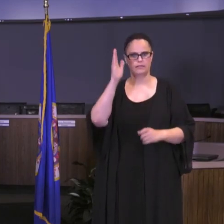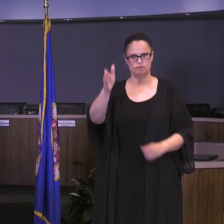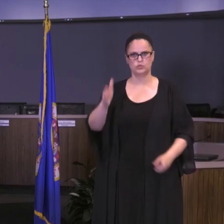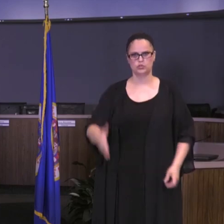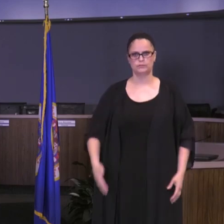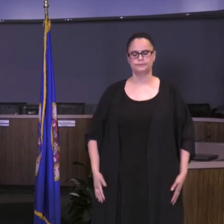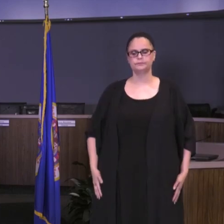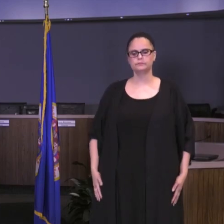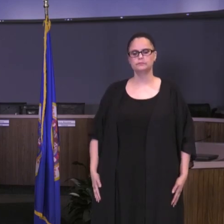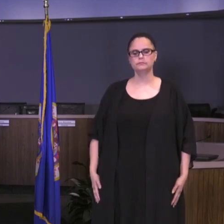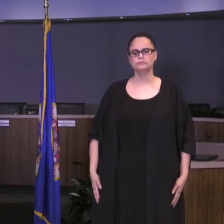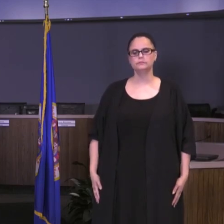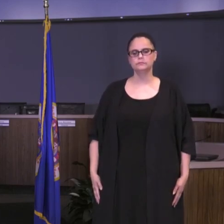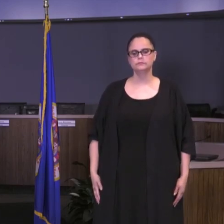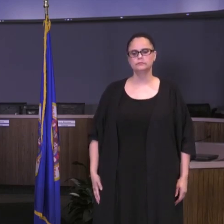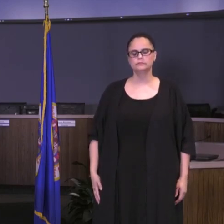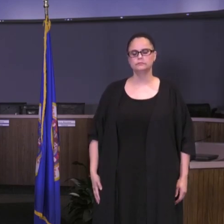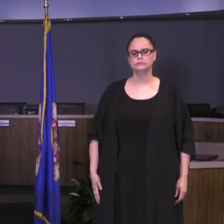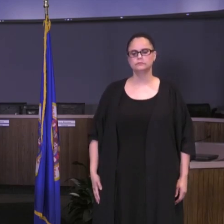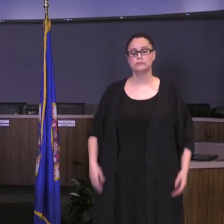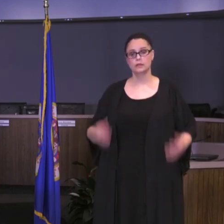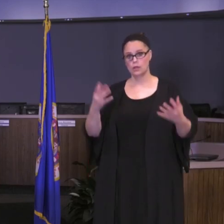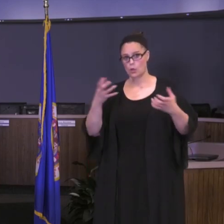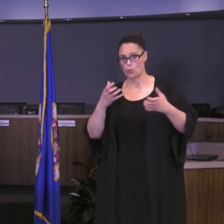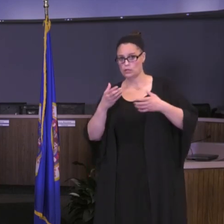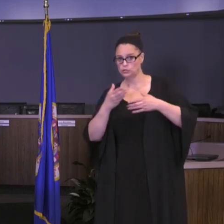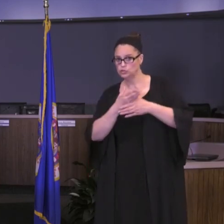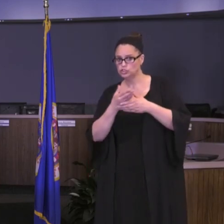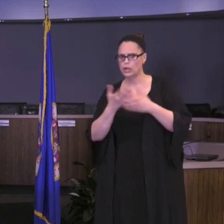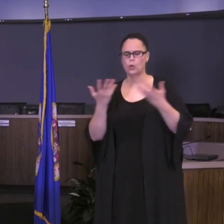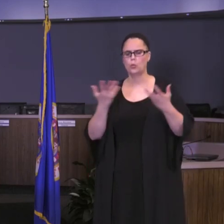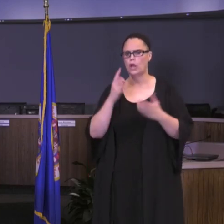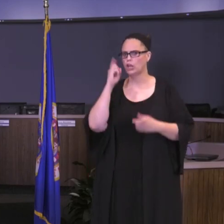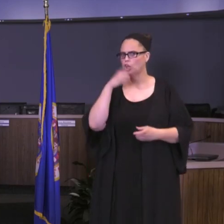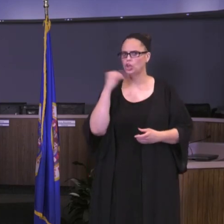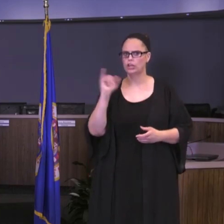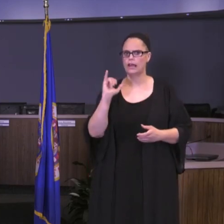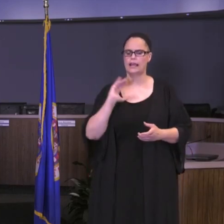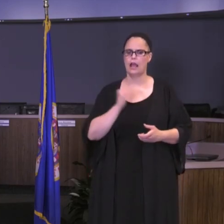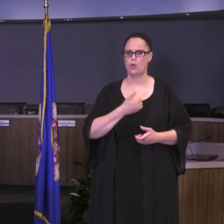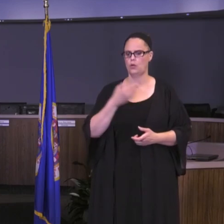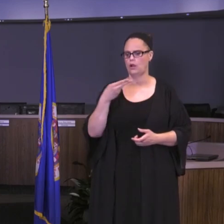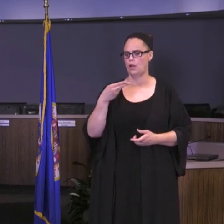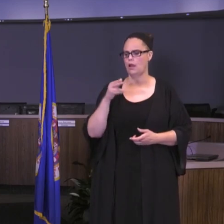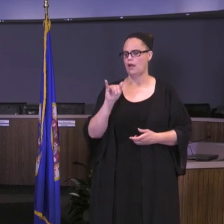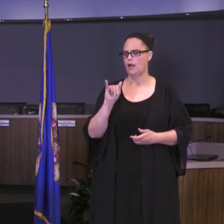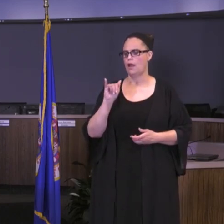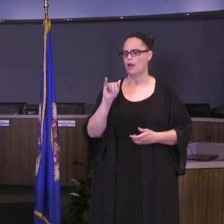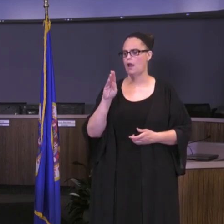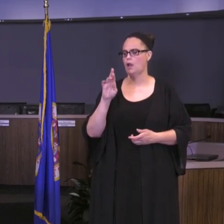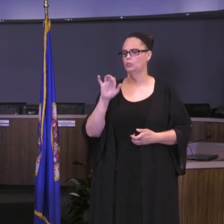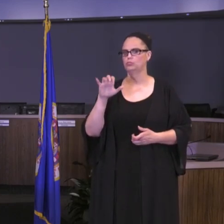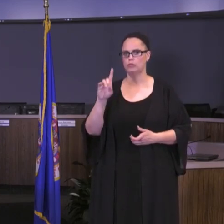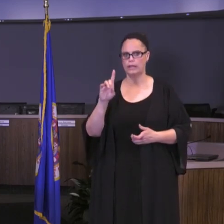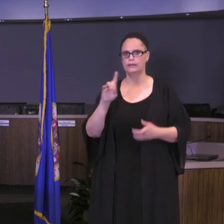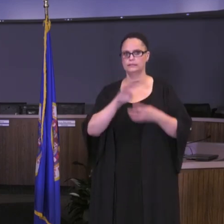I would like to share with you the hybrid schedule and I apologize if that has been up, but I haven't referred to it